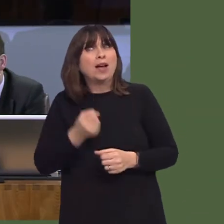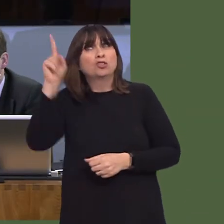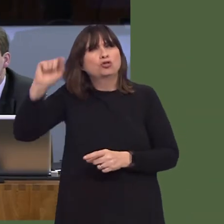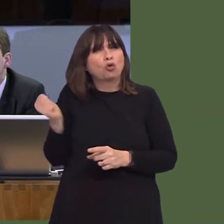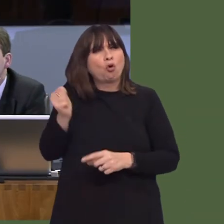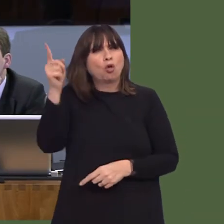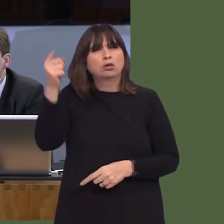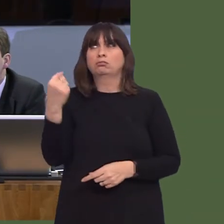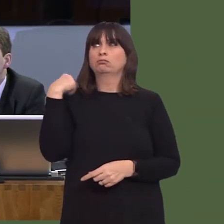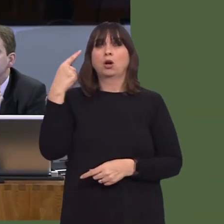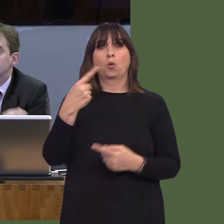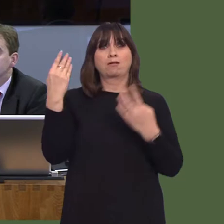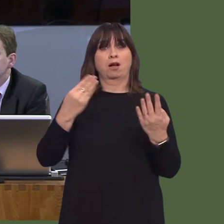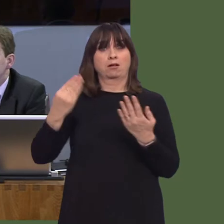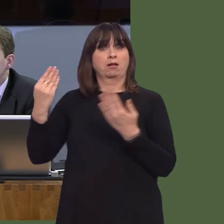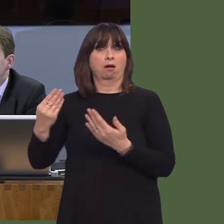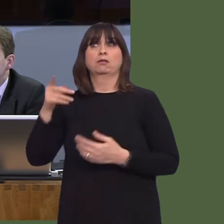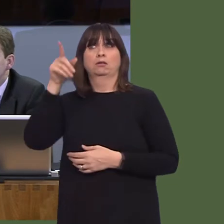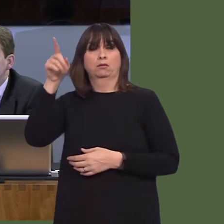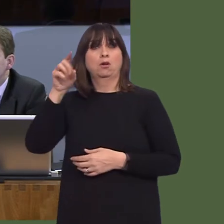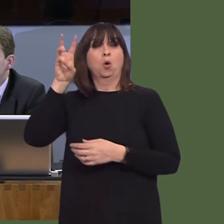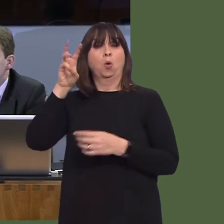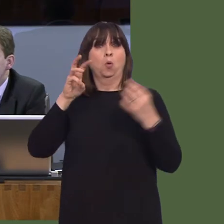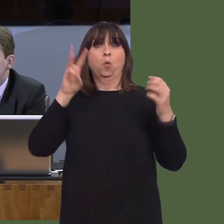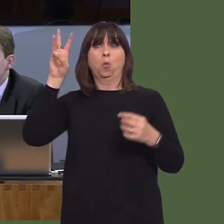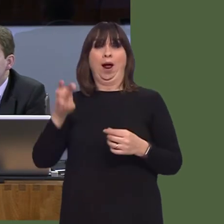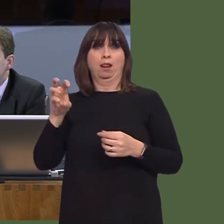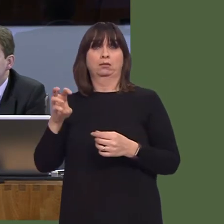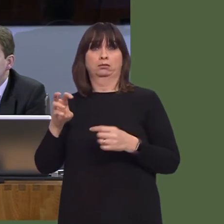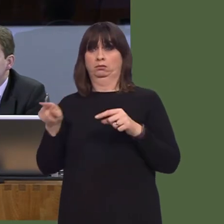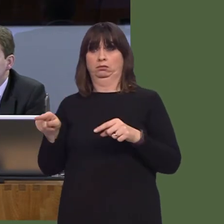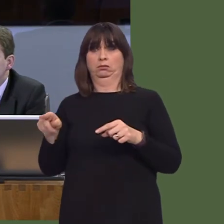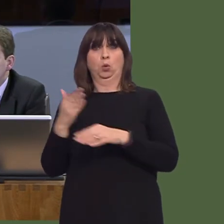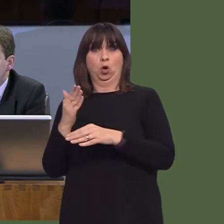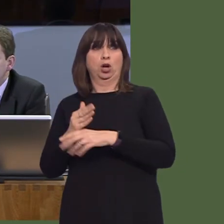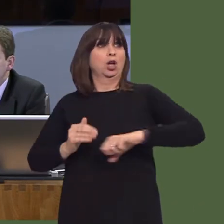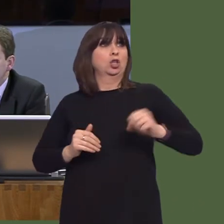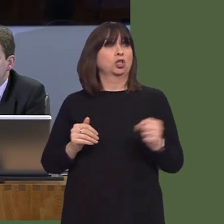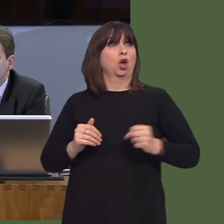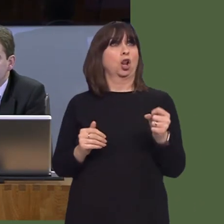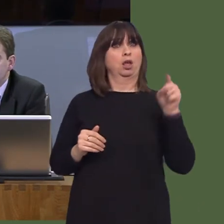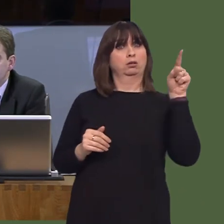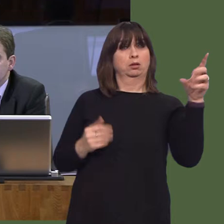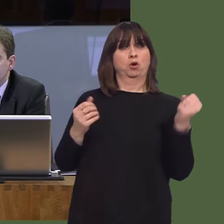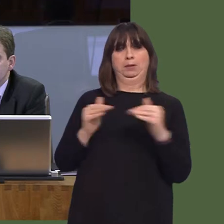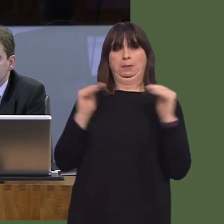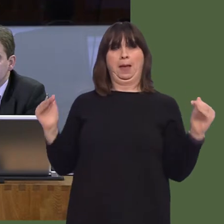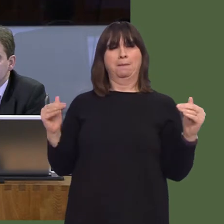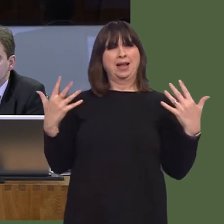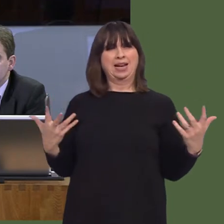Bynea feel. I think, from the Member's tone, this was part of the Superfast Cymru contract rather than a commercial contract, over which, of course, we have no control, but it is something